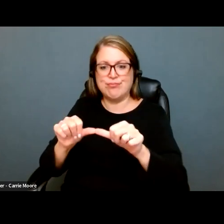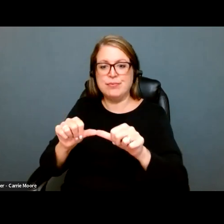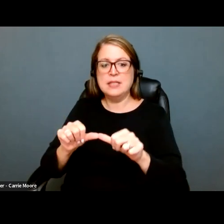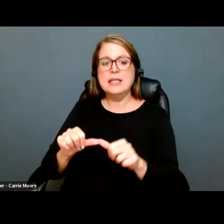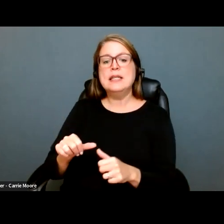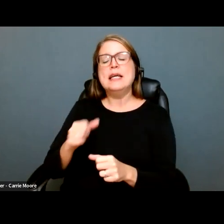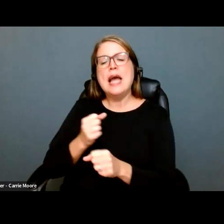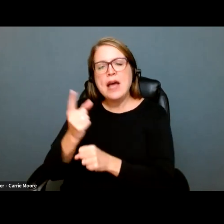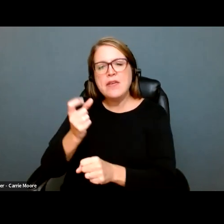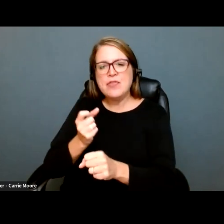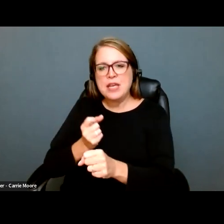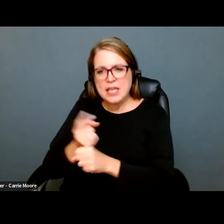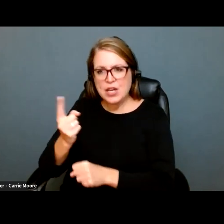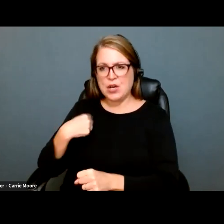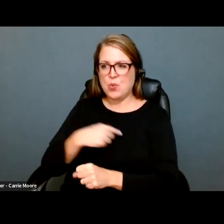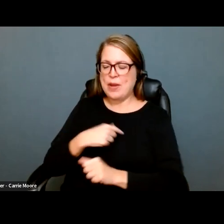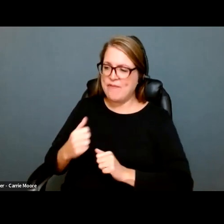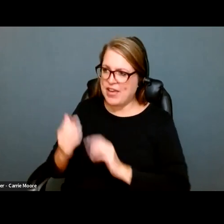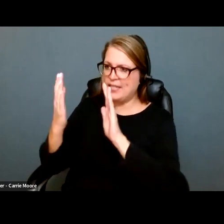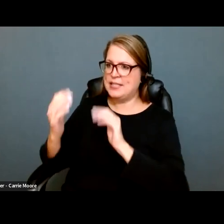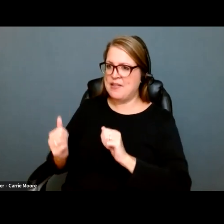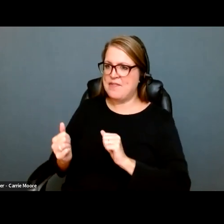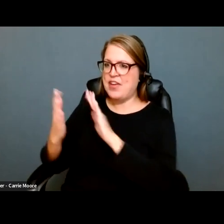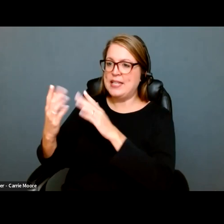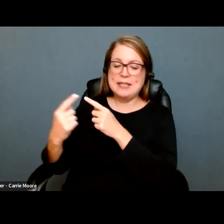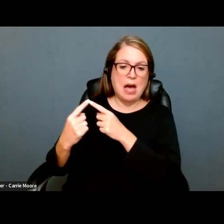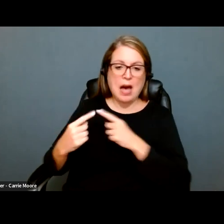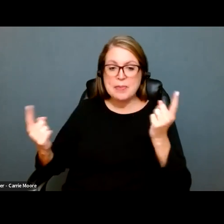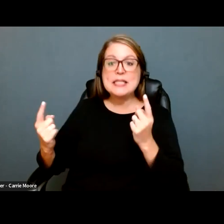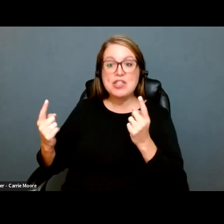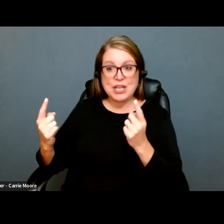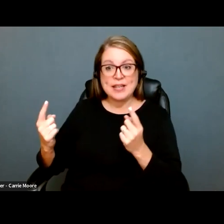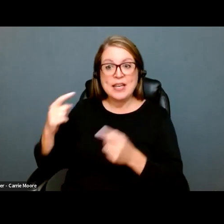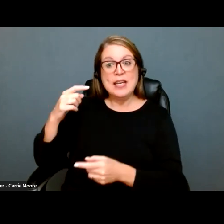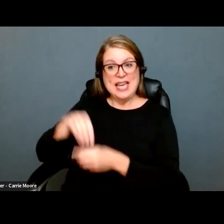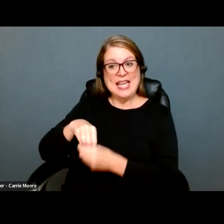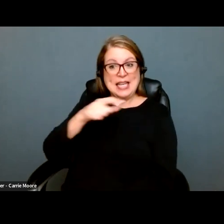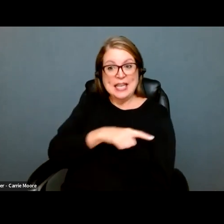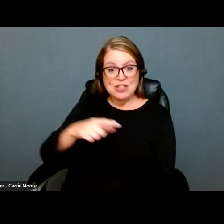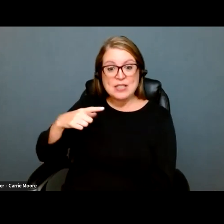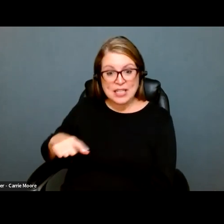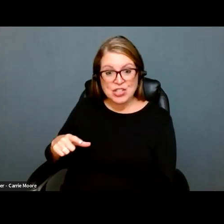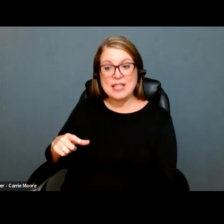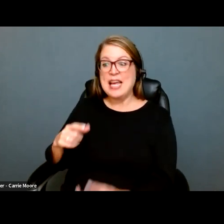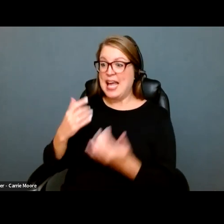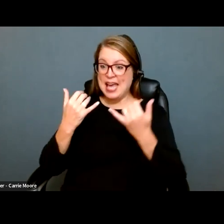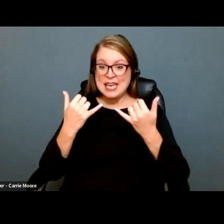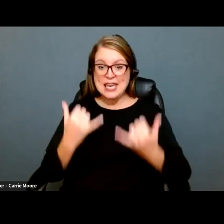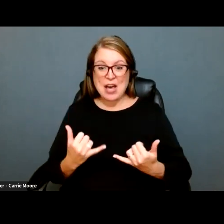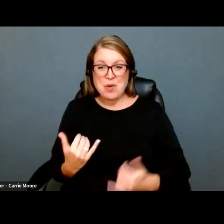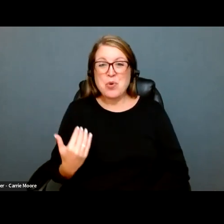decade after decade, including during times when the courts and the legislature were hostile to such efforts. In these current times, with a Supreme Court hostile to